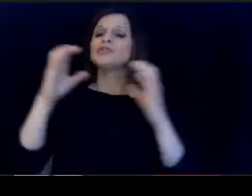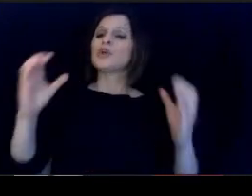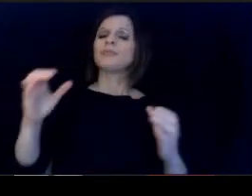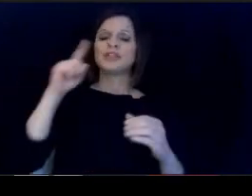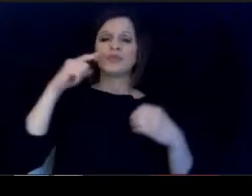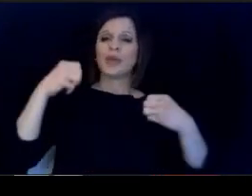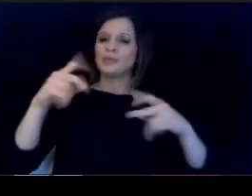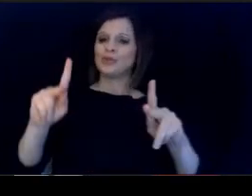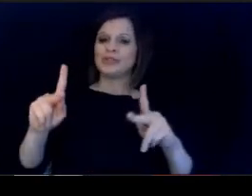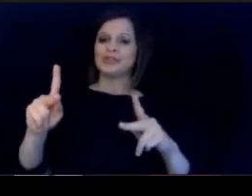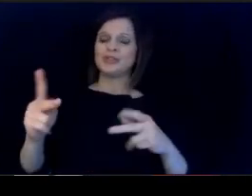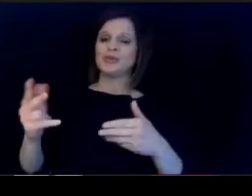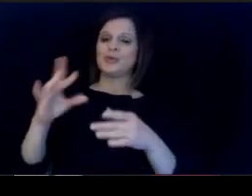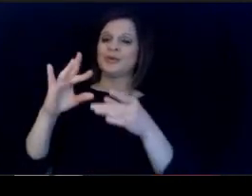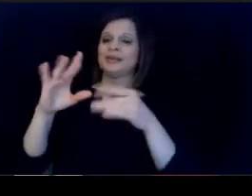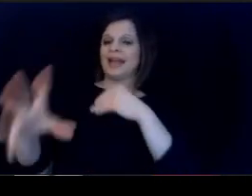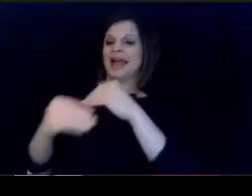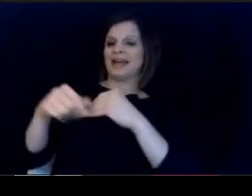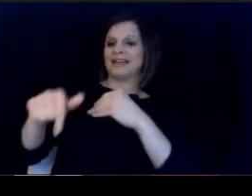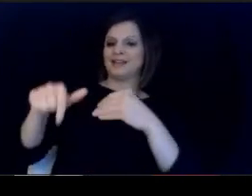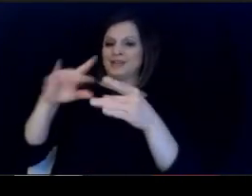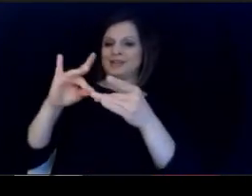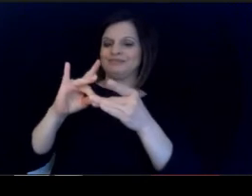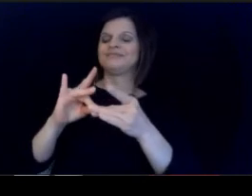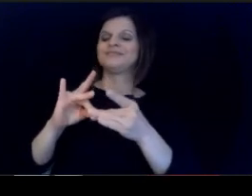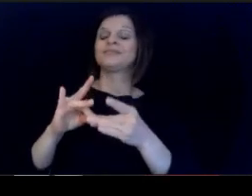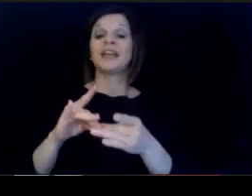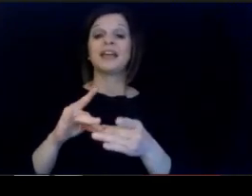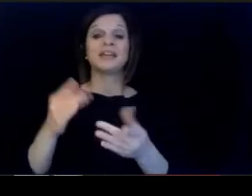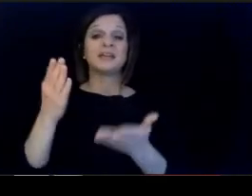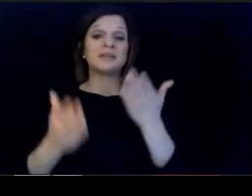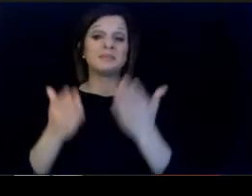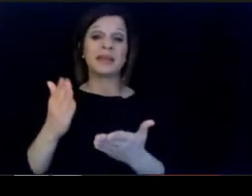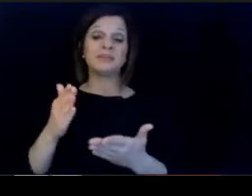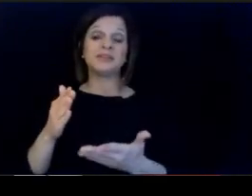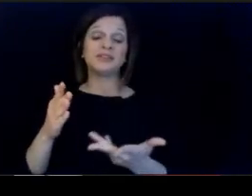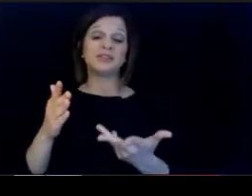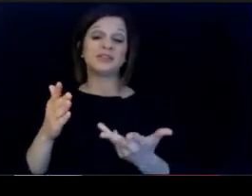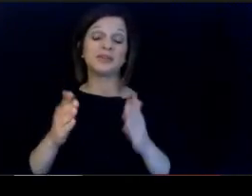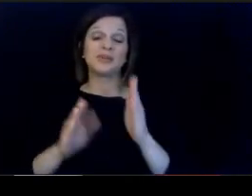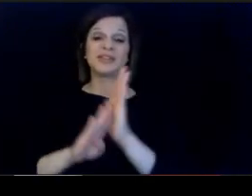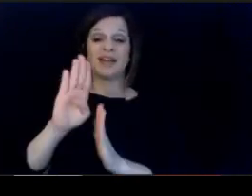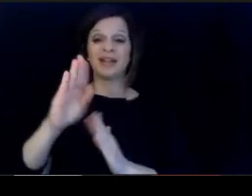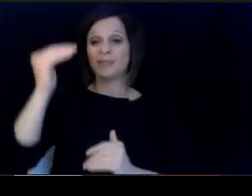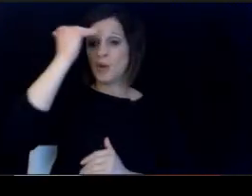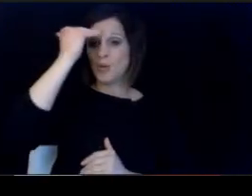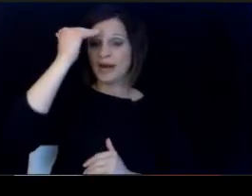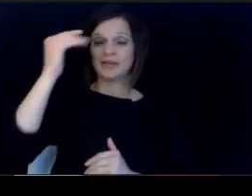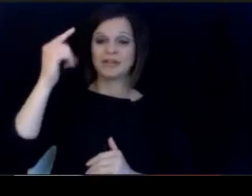conversation and perhaps awareness. of these strategic significance of.